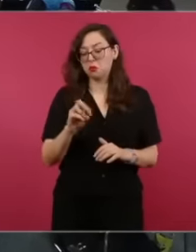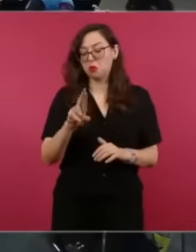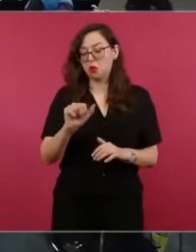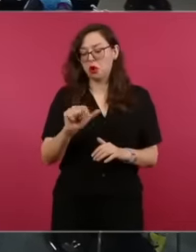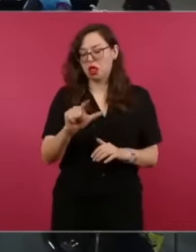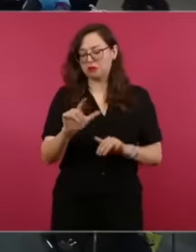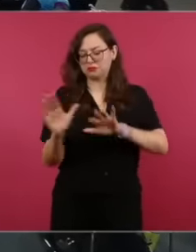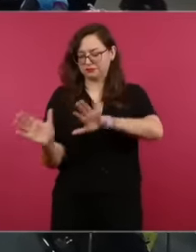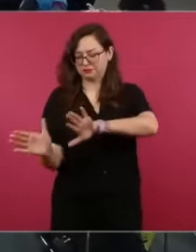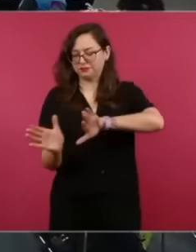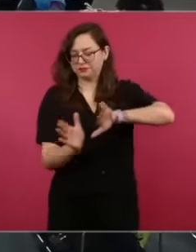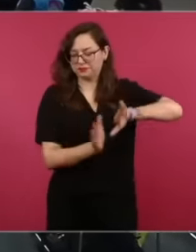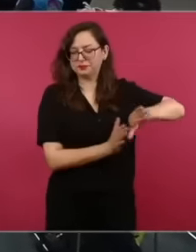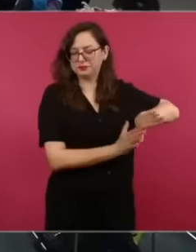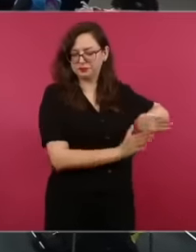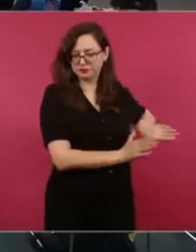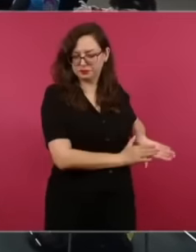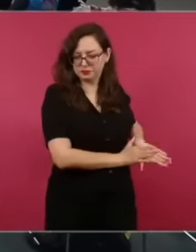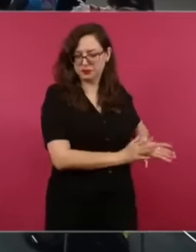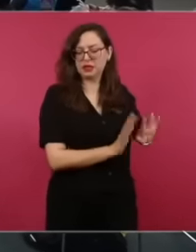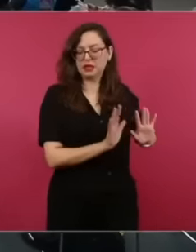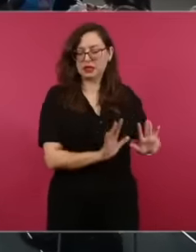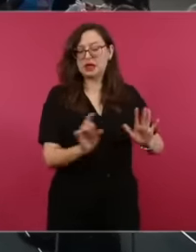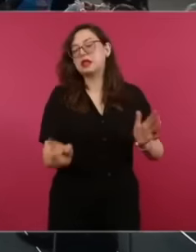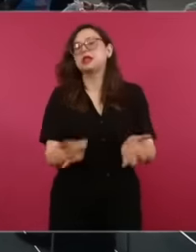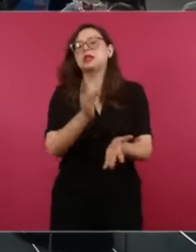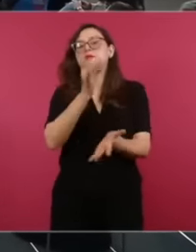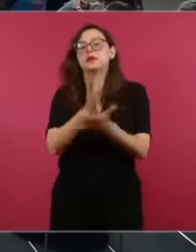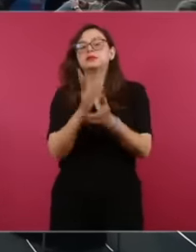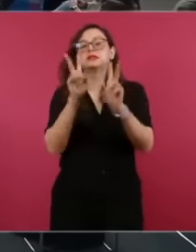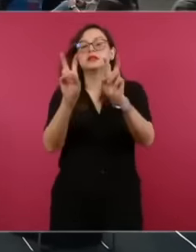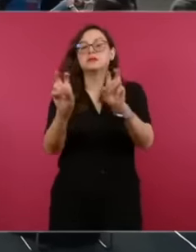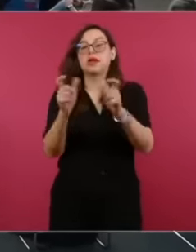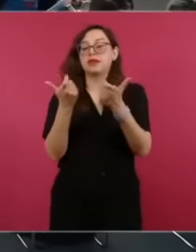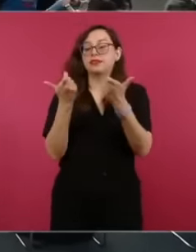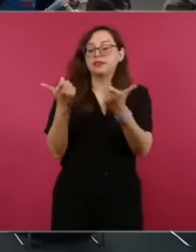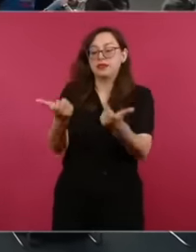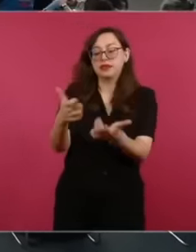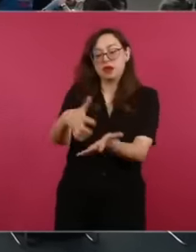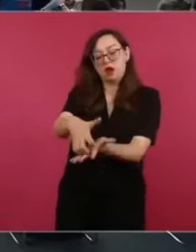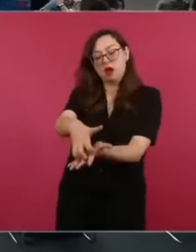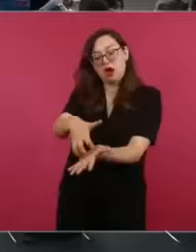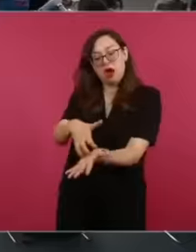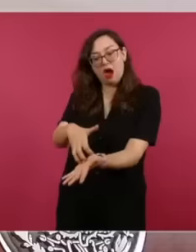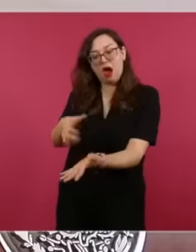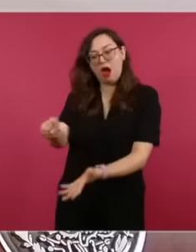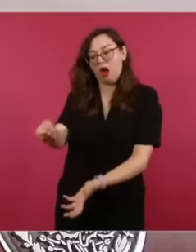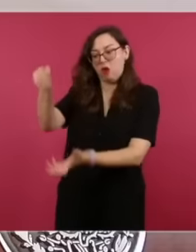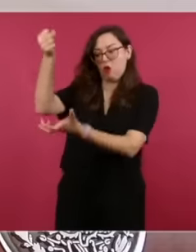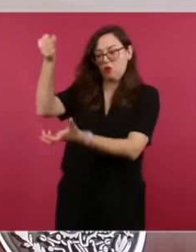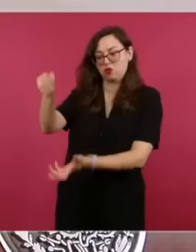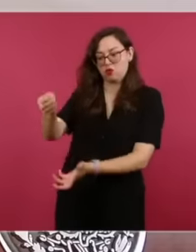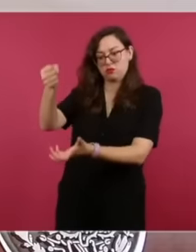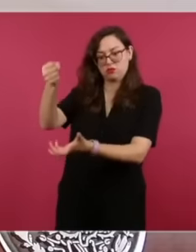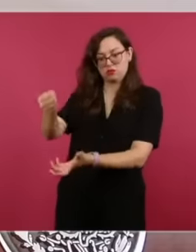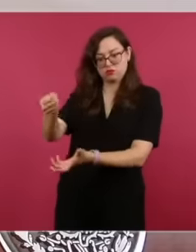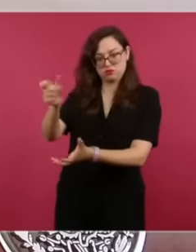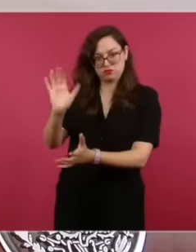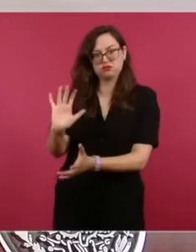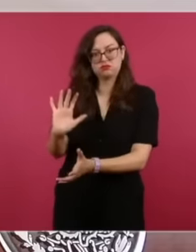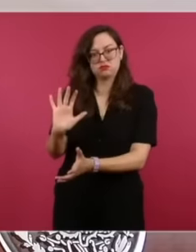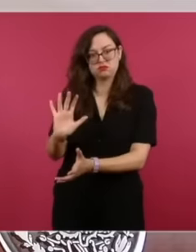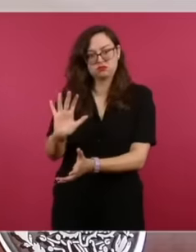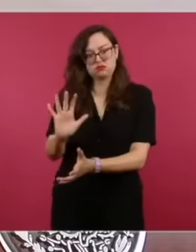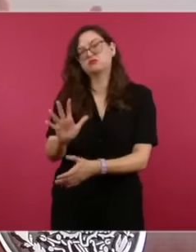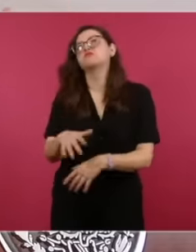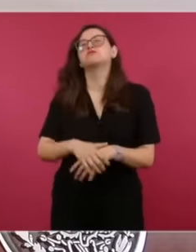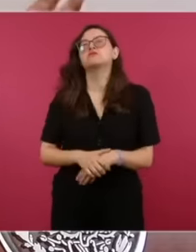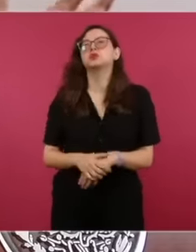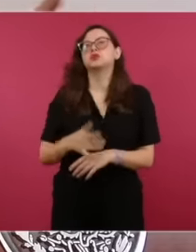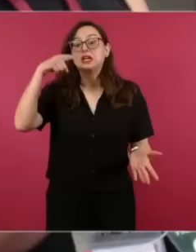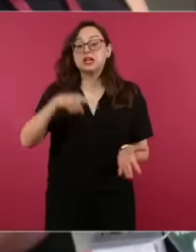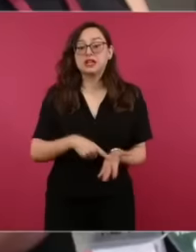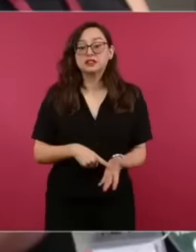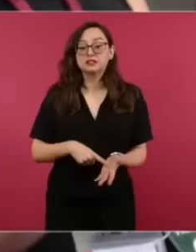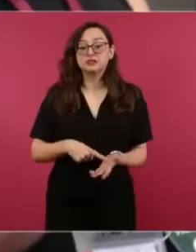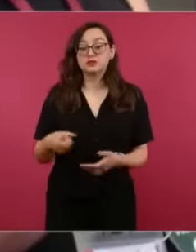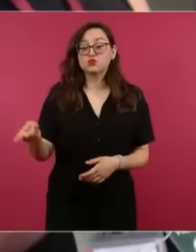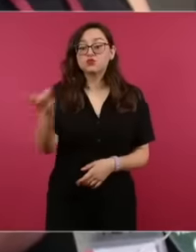imagine how much we save by not allowing corruption. I estimate that we have saved more than 2 billion